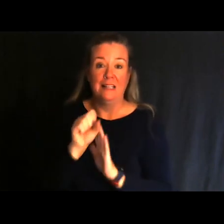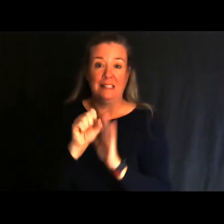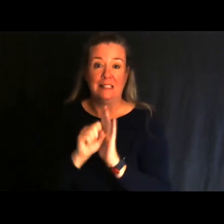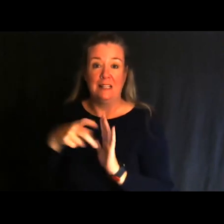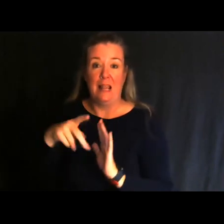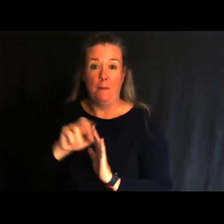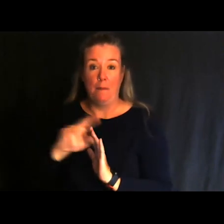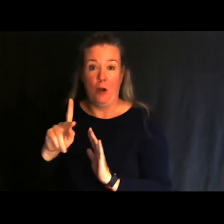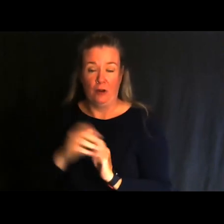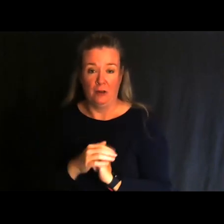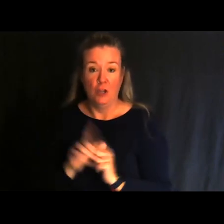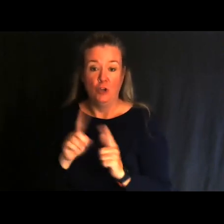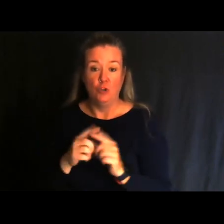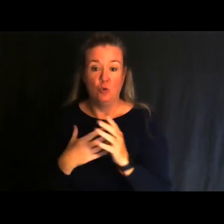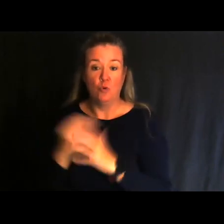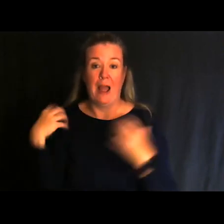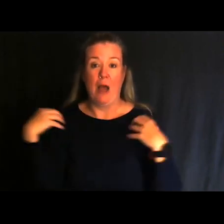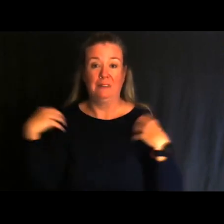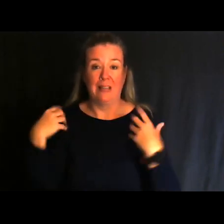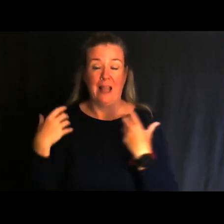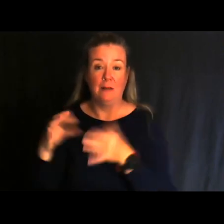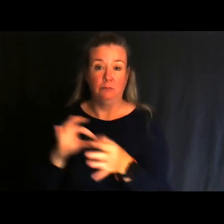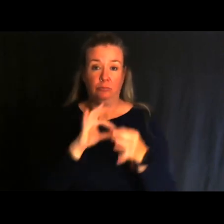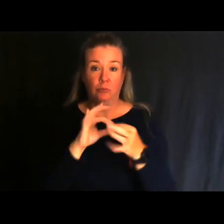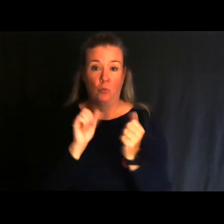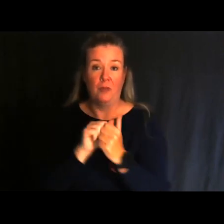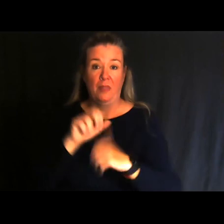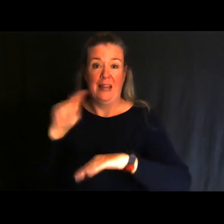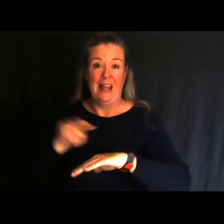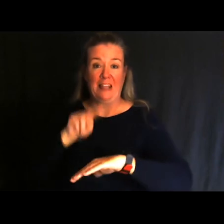Getting outdoors again and being reunited with nature for people with disabilities is